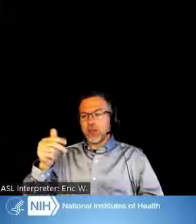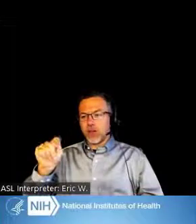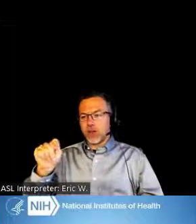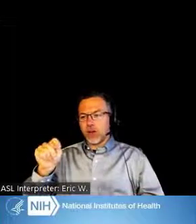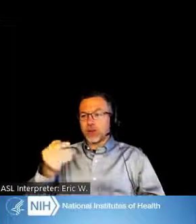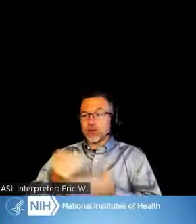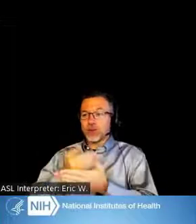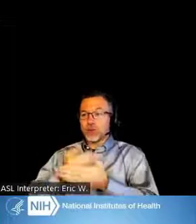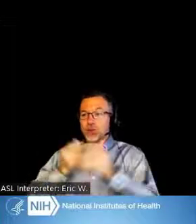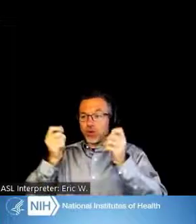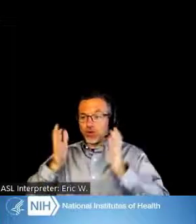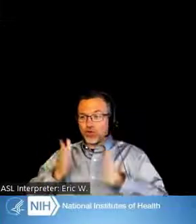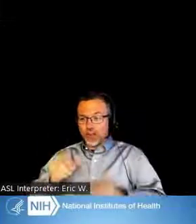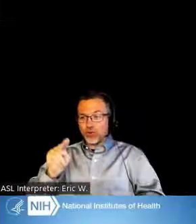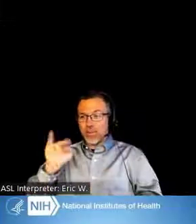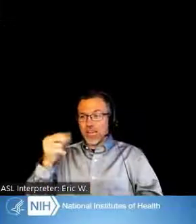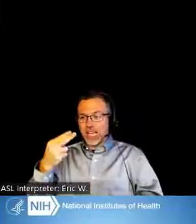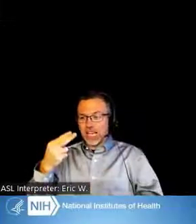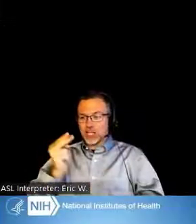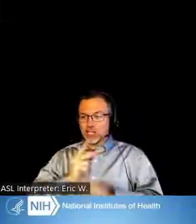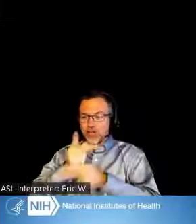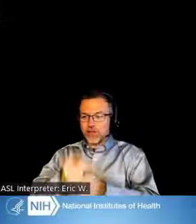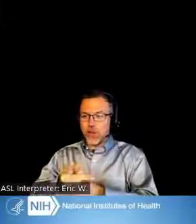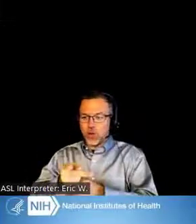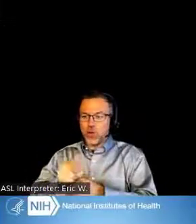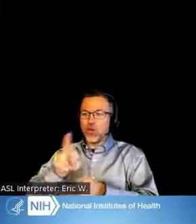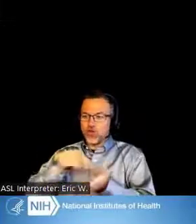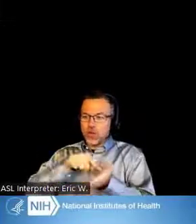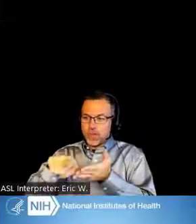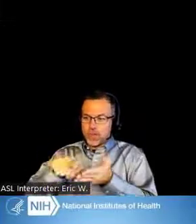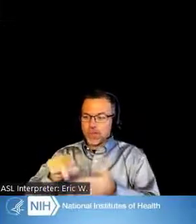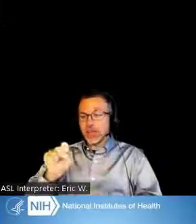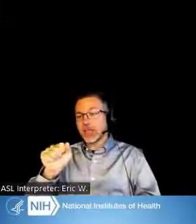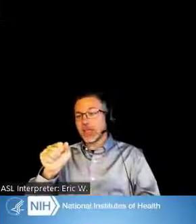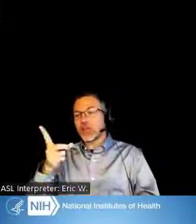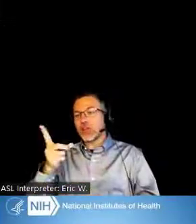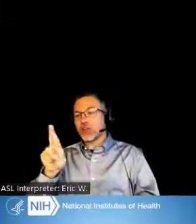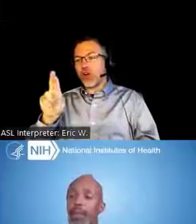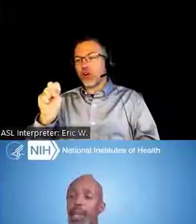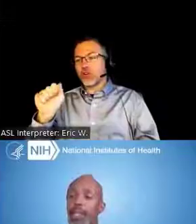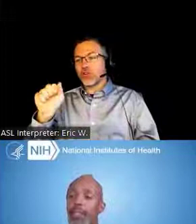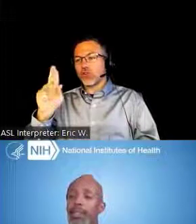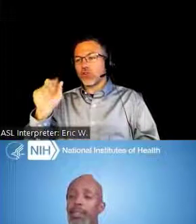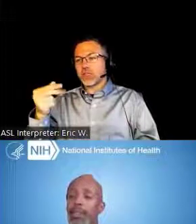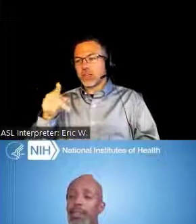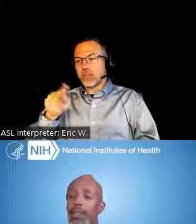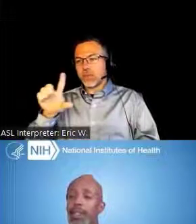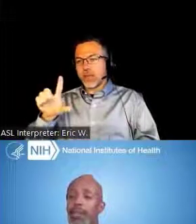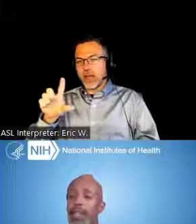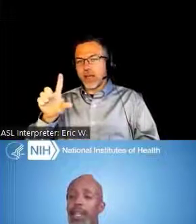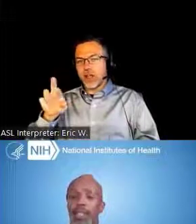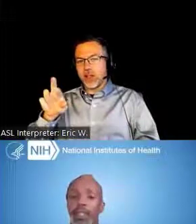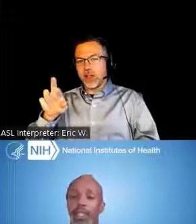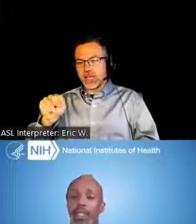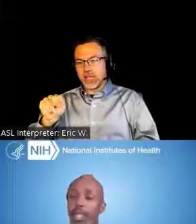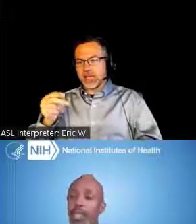NIH Division of Loan Repayment; Dr. Sarah Powell, our LRP Ambassador from the University of Texas Austin;